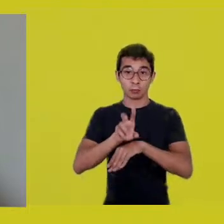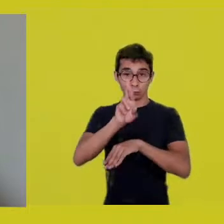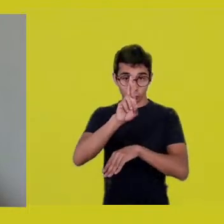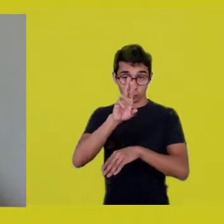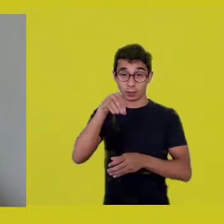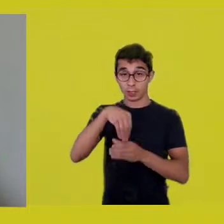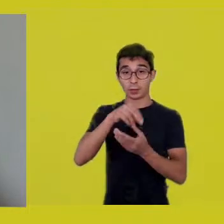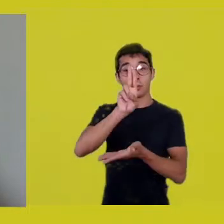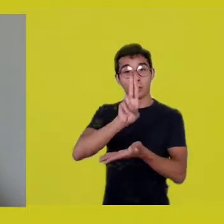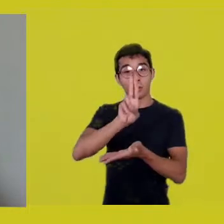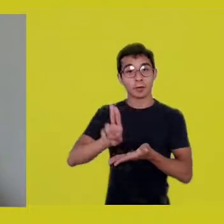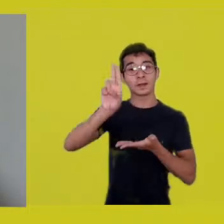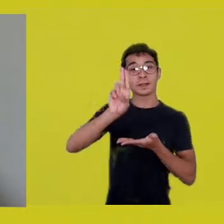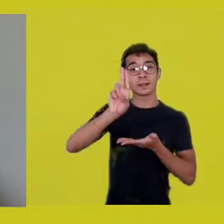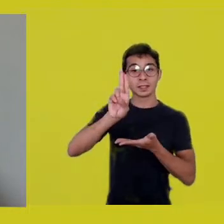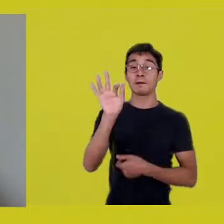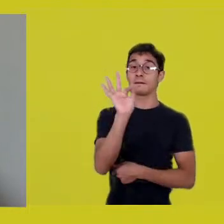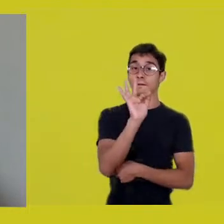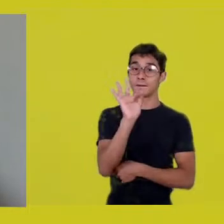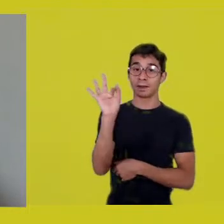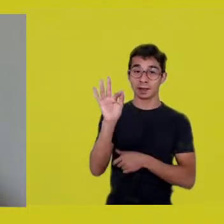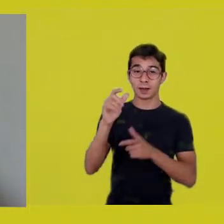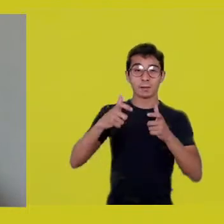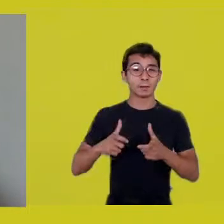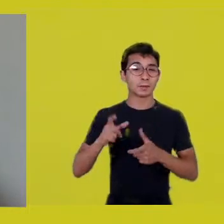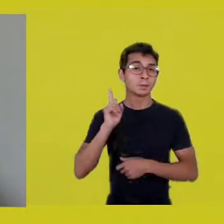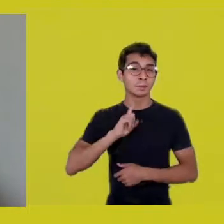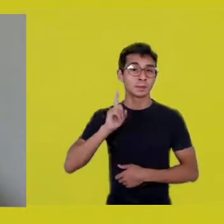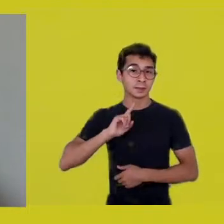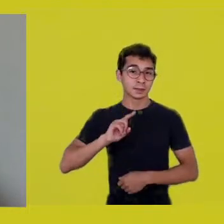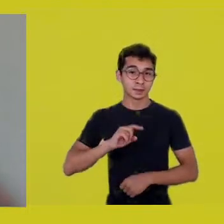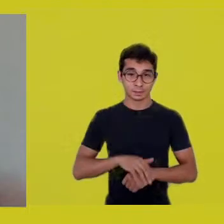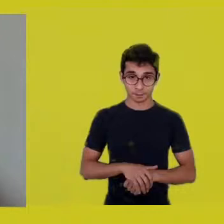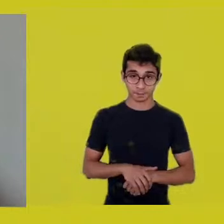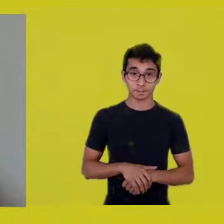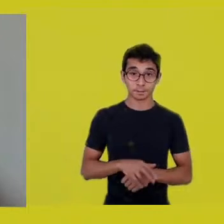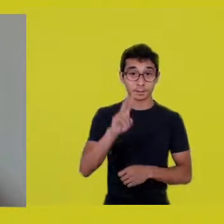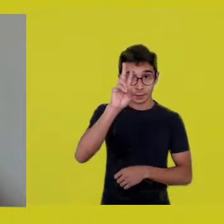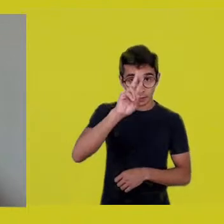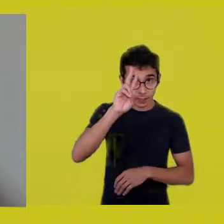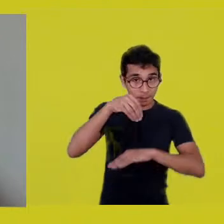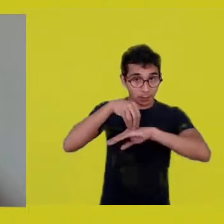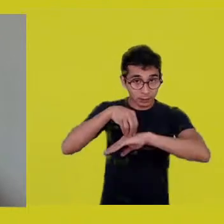in Minas Gerais. I’d like to remind everyone that after Ailton’s speech